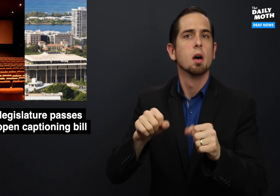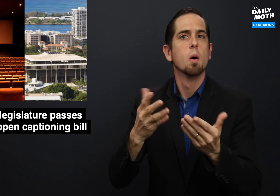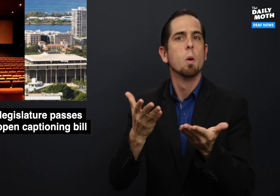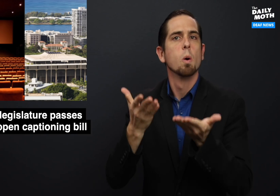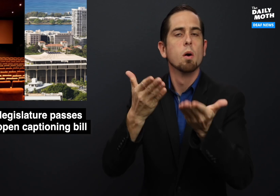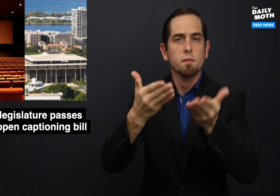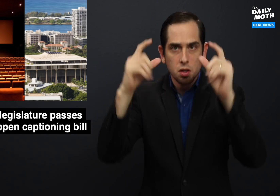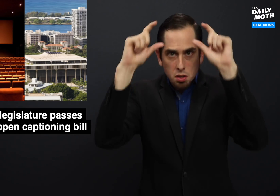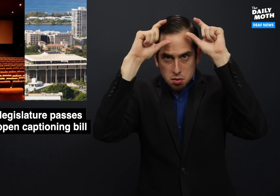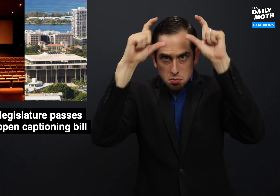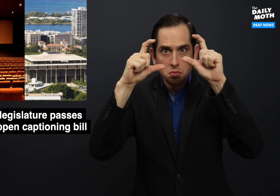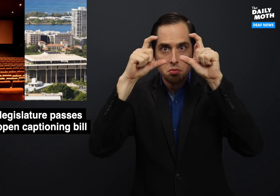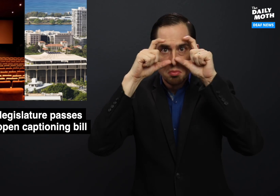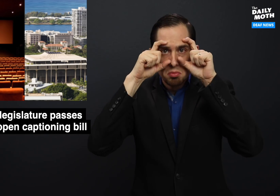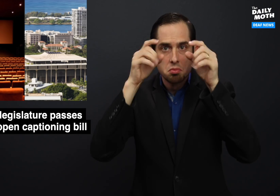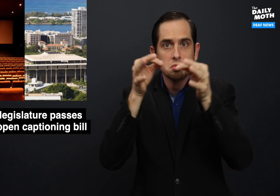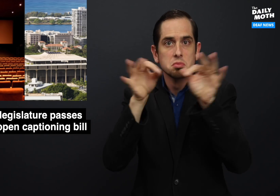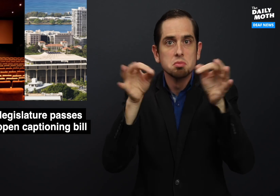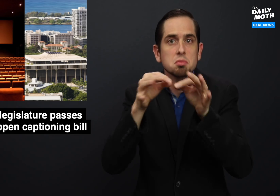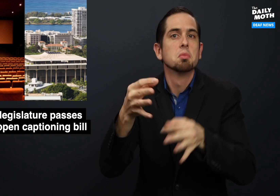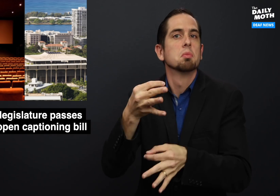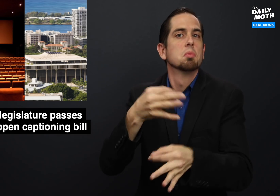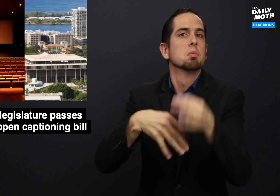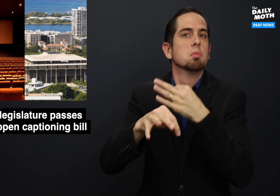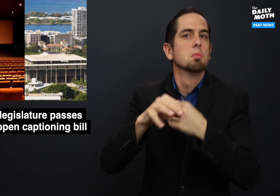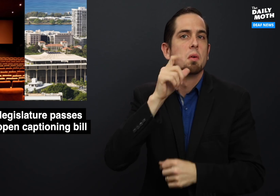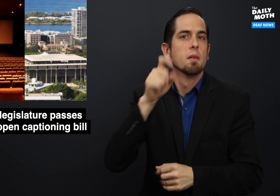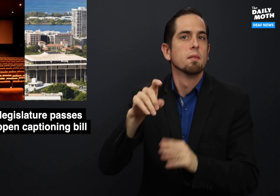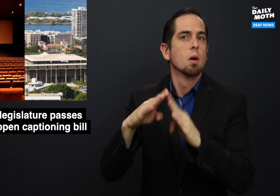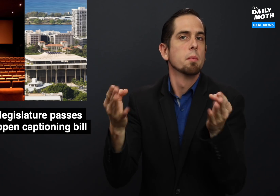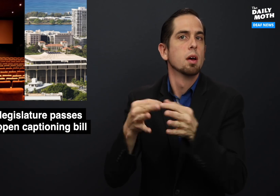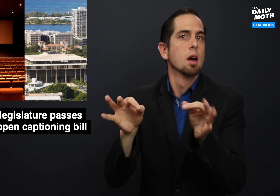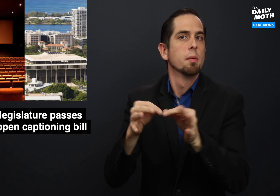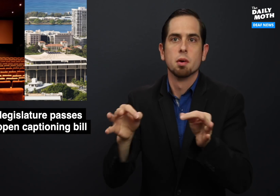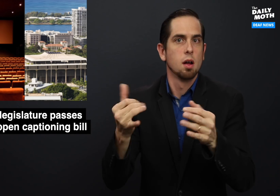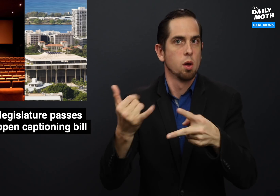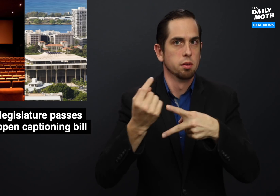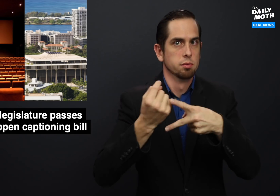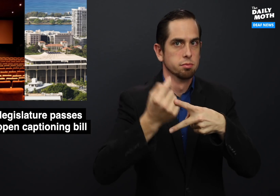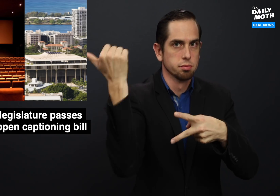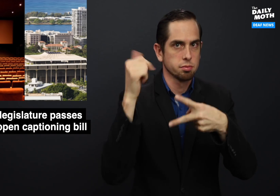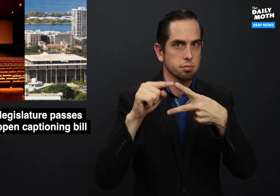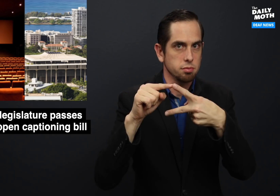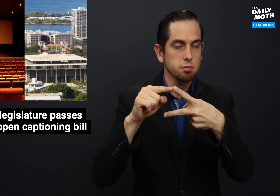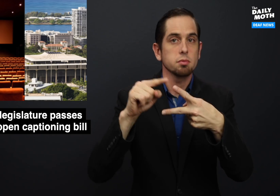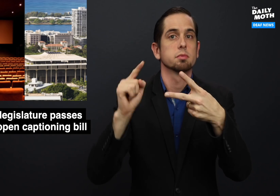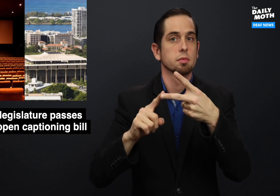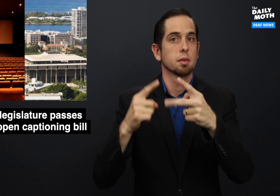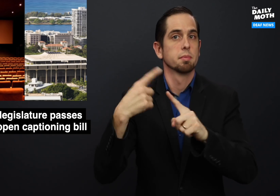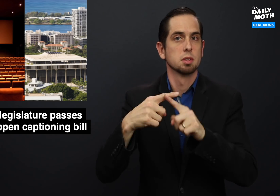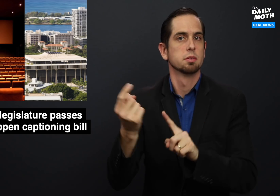to offer eyewear devices in lieu of open captioning,